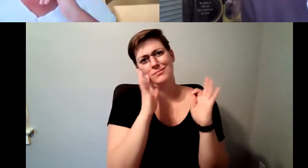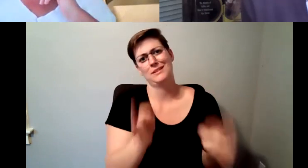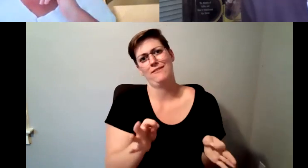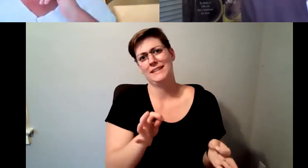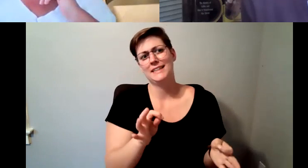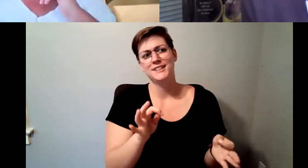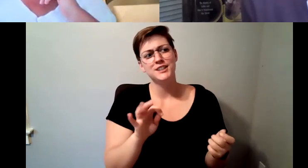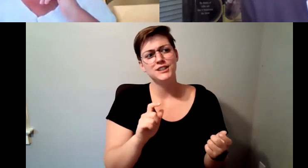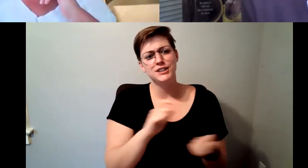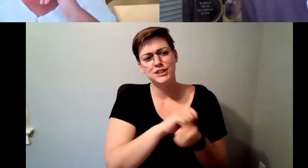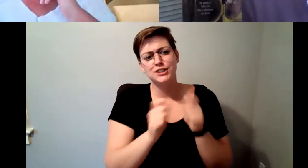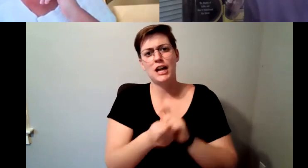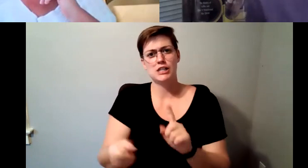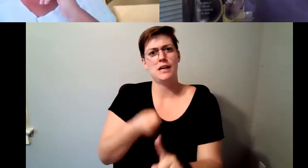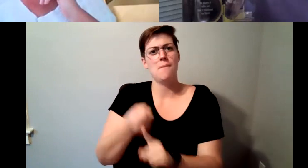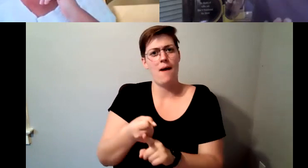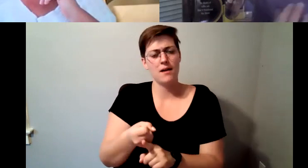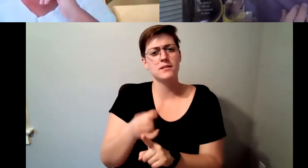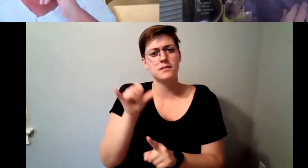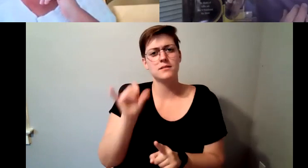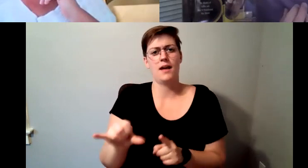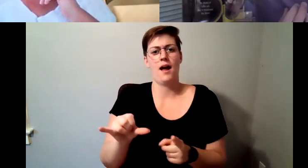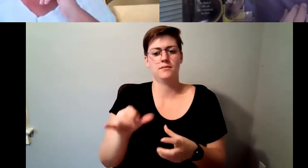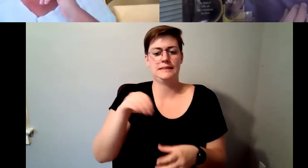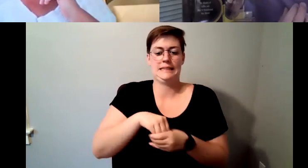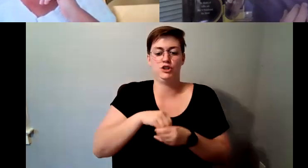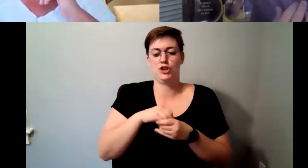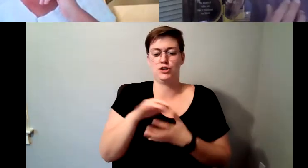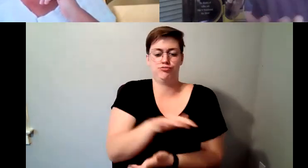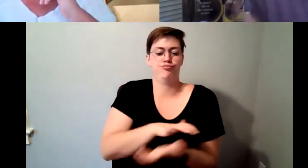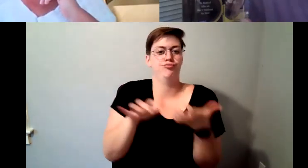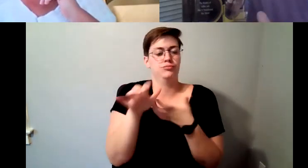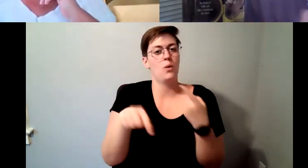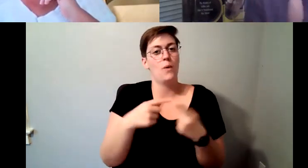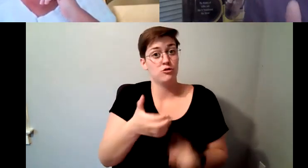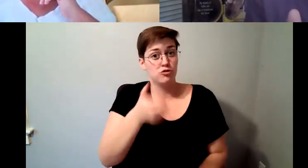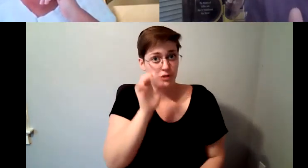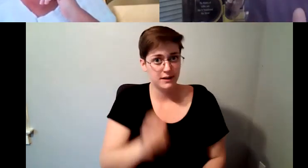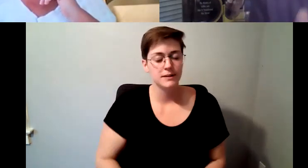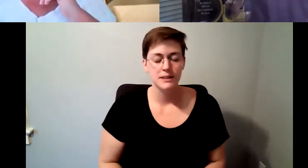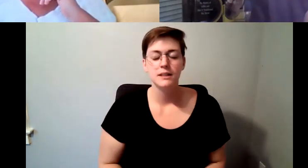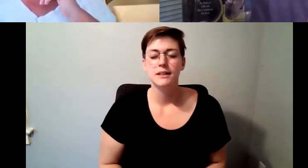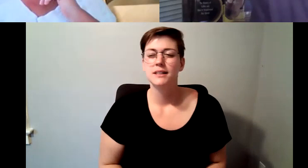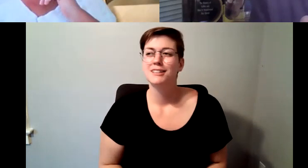way that it delivers in inside when you drink it. D. Major Cohen: there's something interesting about coffee that I would share, and that